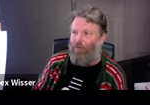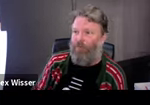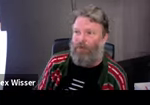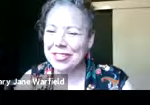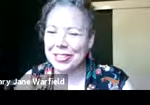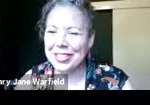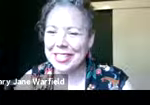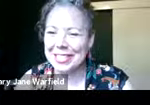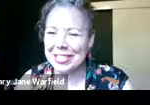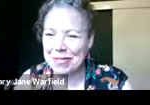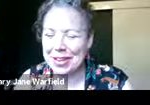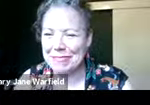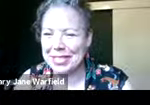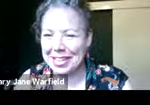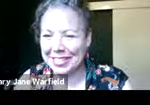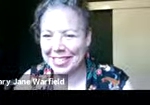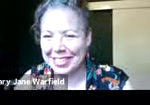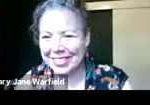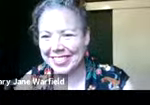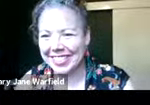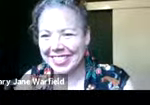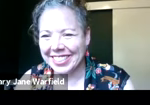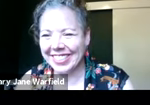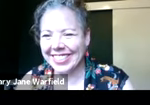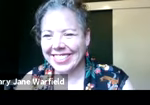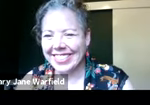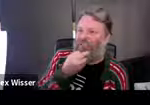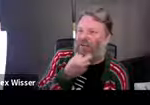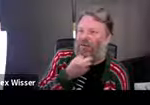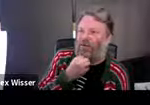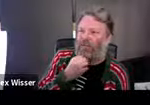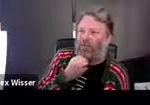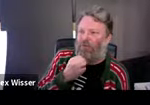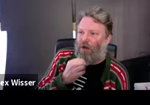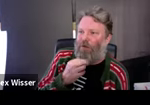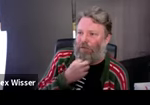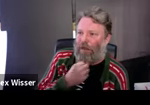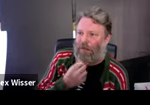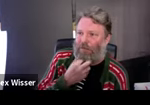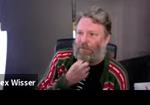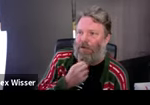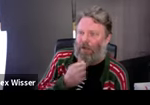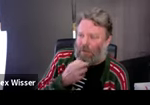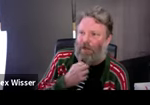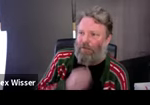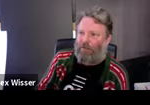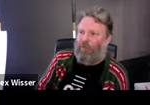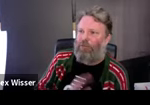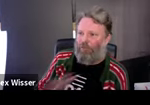have to learn that stuff by mistakes, I guess. >> ALEX WISSE: So